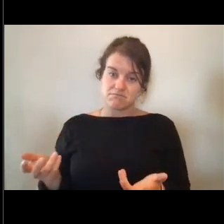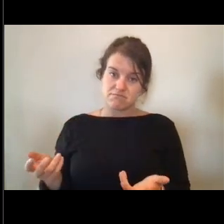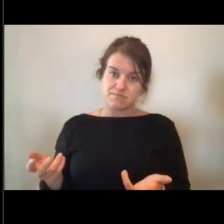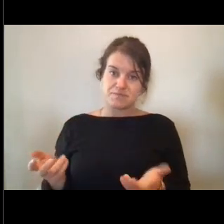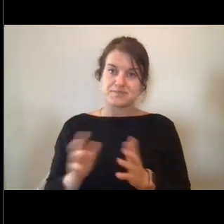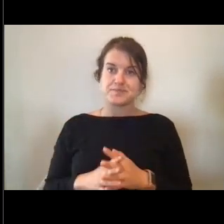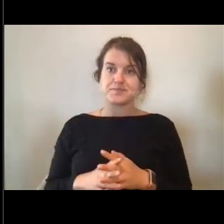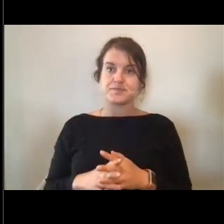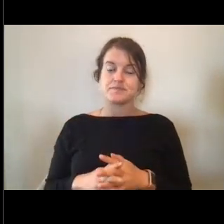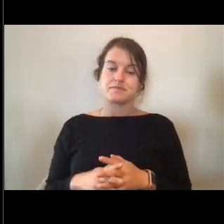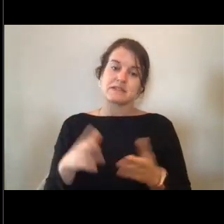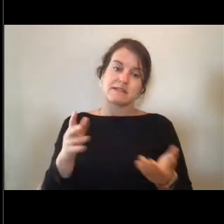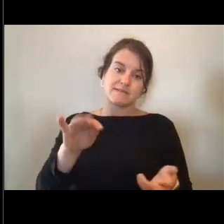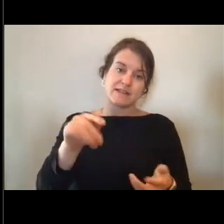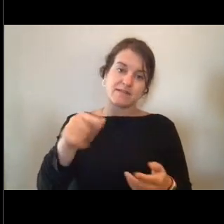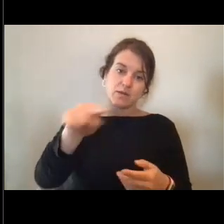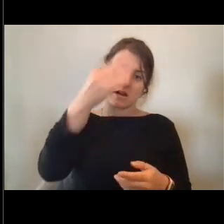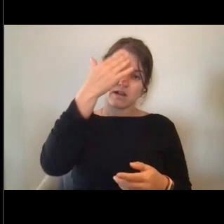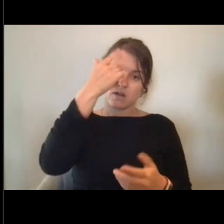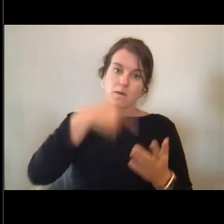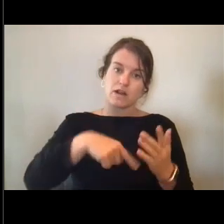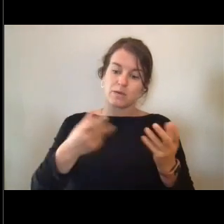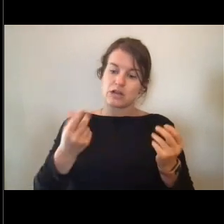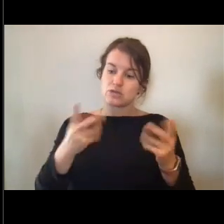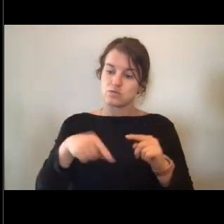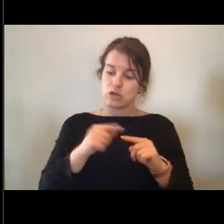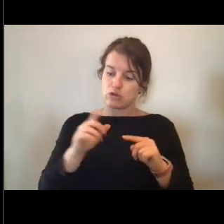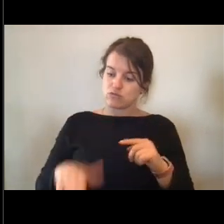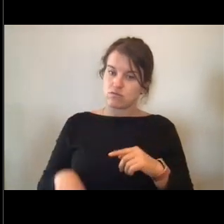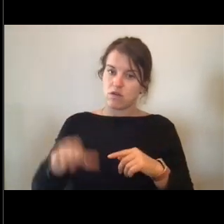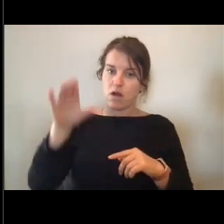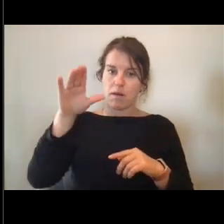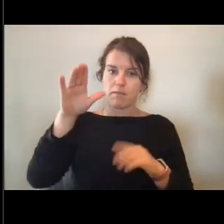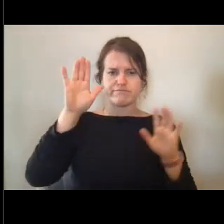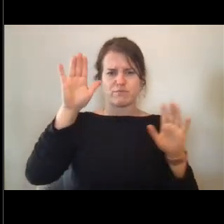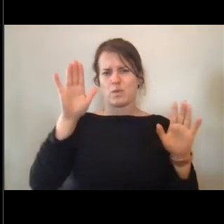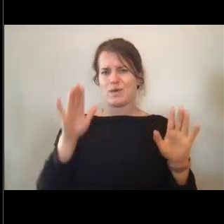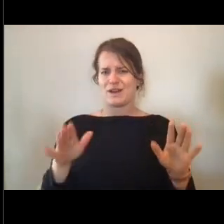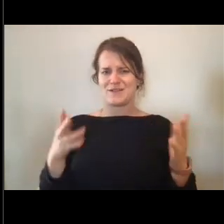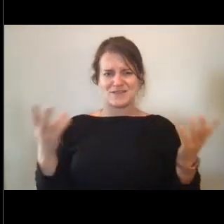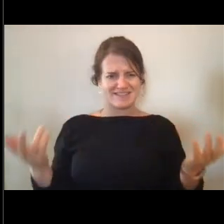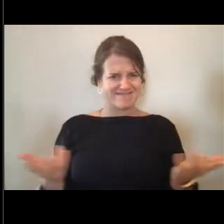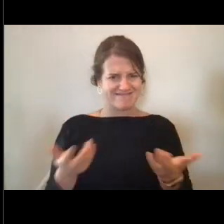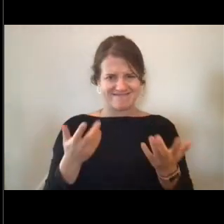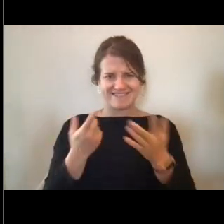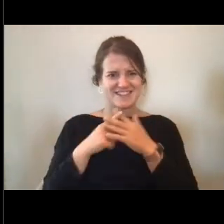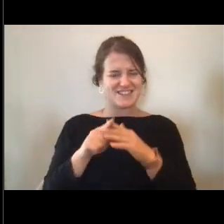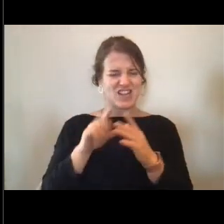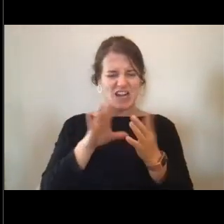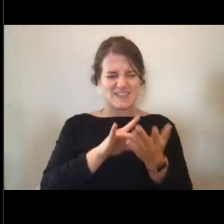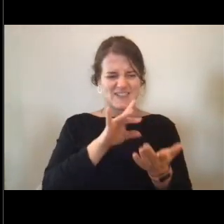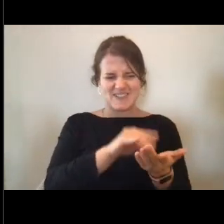if you know what you want to be when you grow up that's great. Start working, learning as much as you can